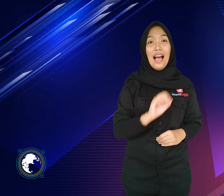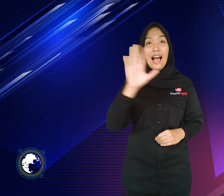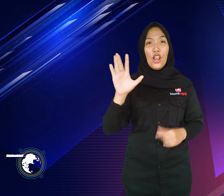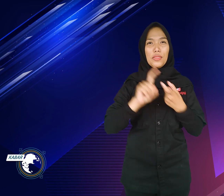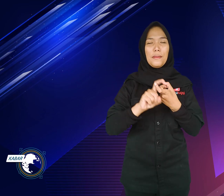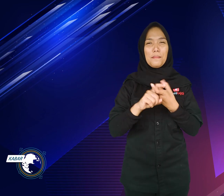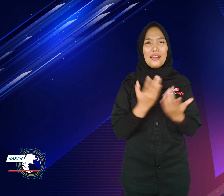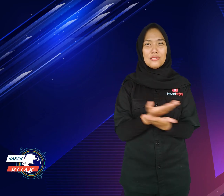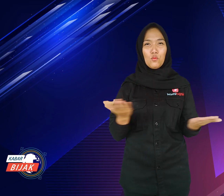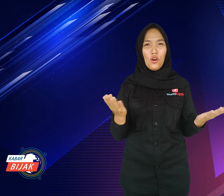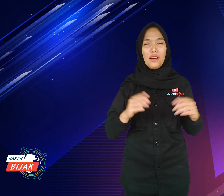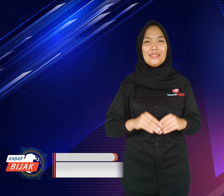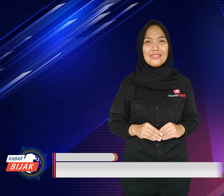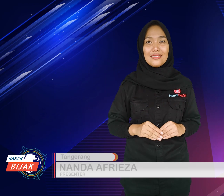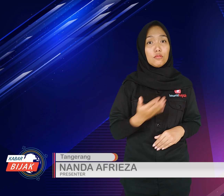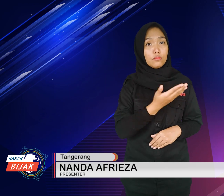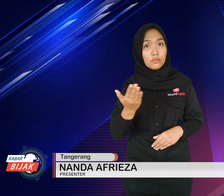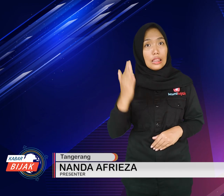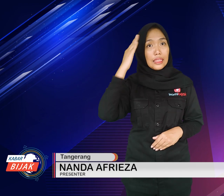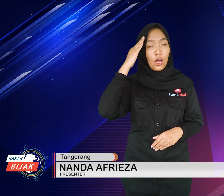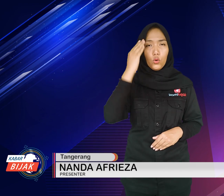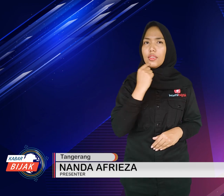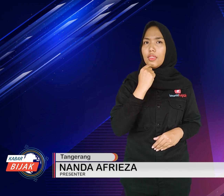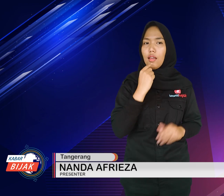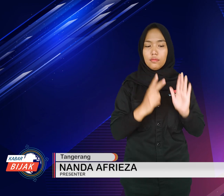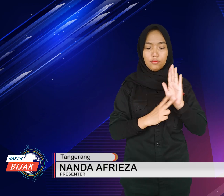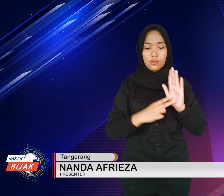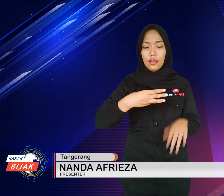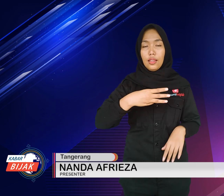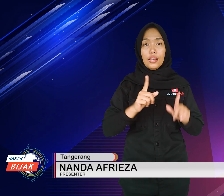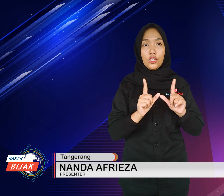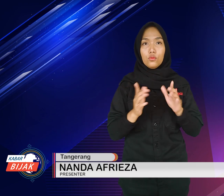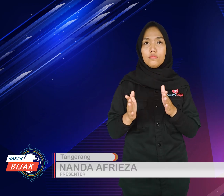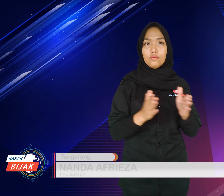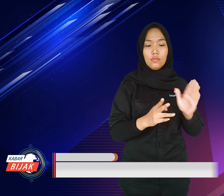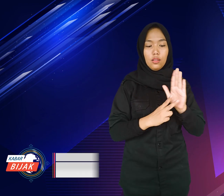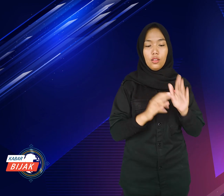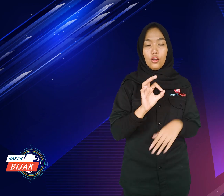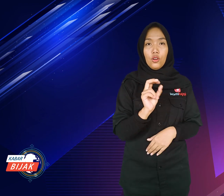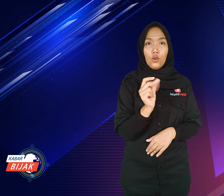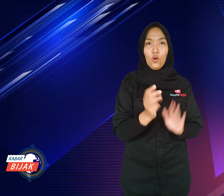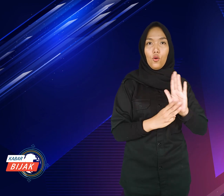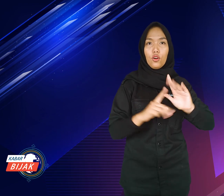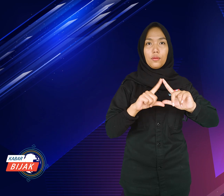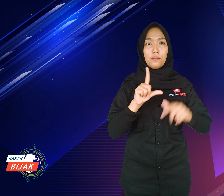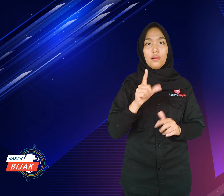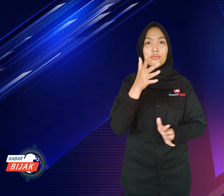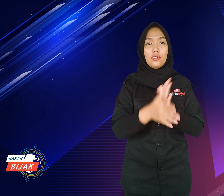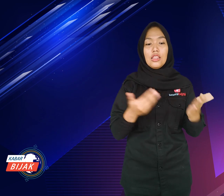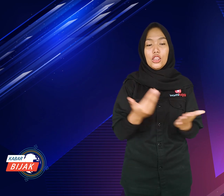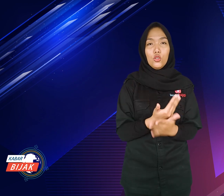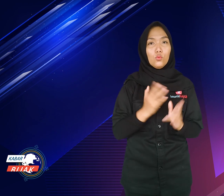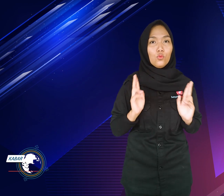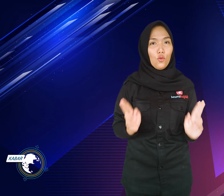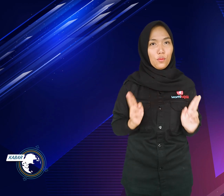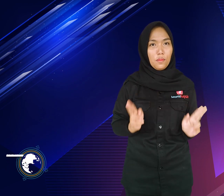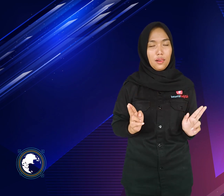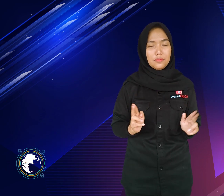Hello everyone, do you know about New Normal Guide?